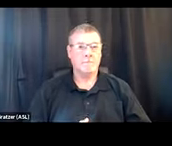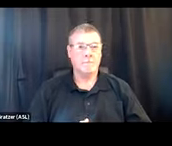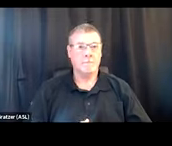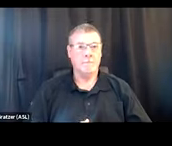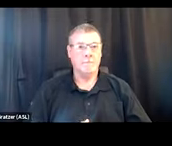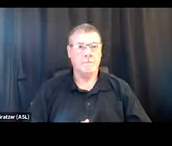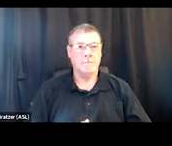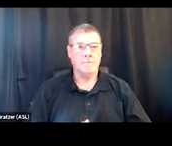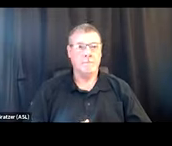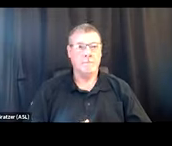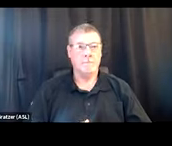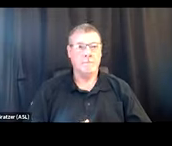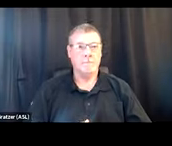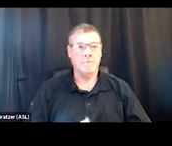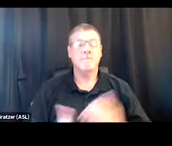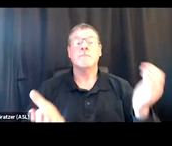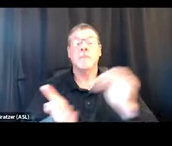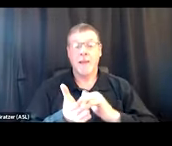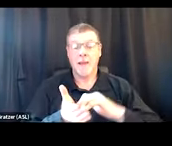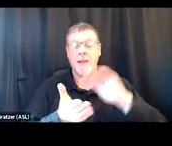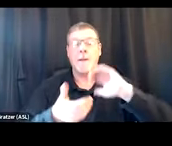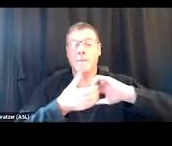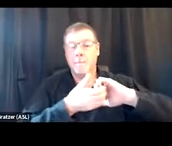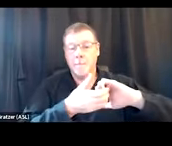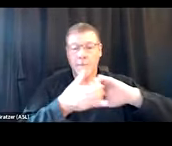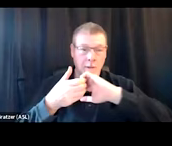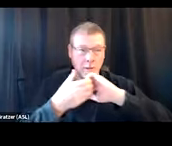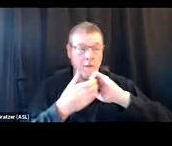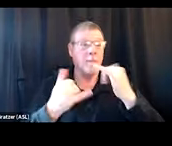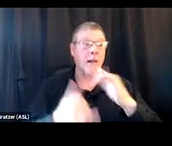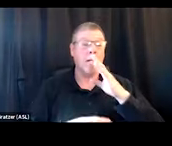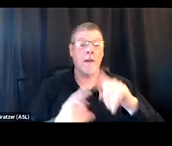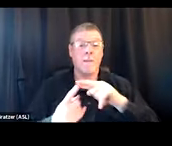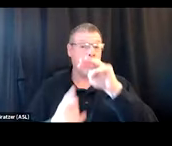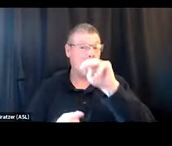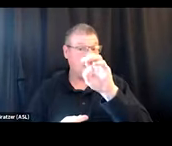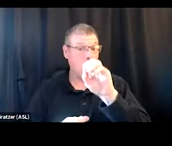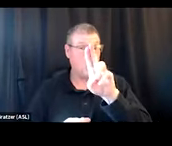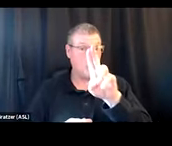Again, building on partnerships, but now moving away from talking specifically about MOUD and medications,